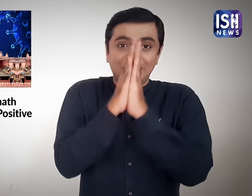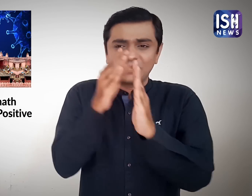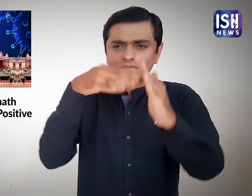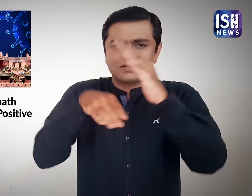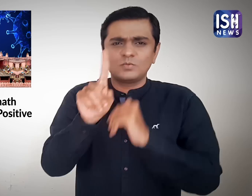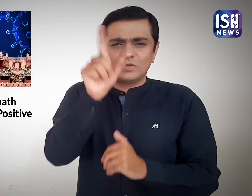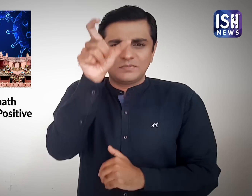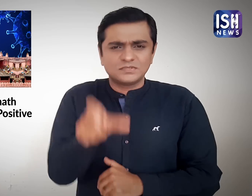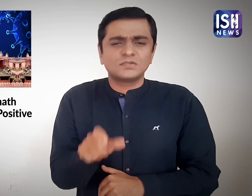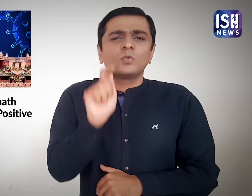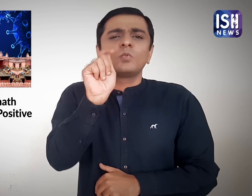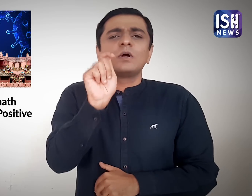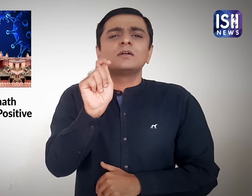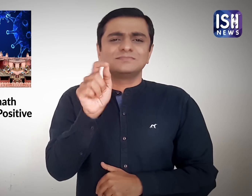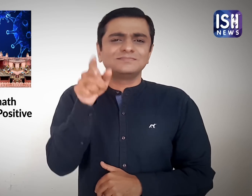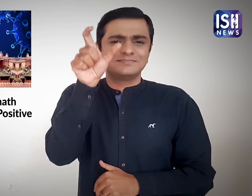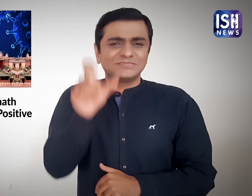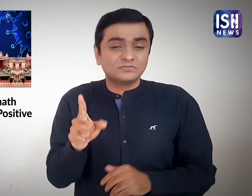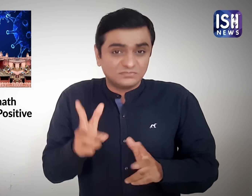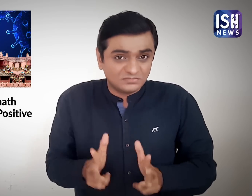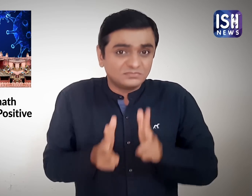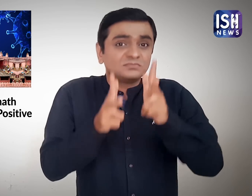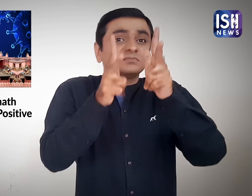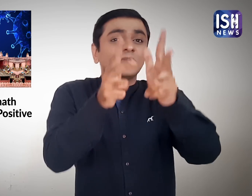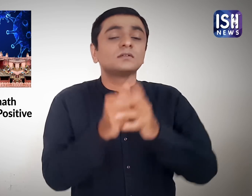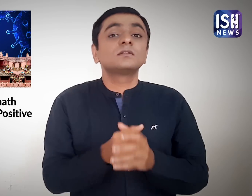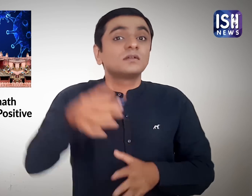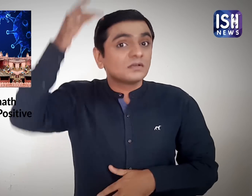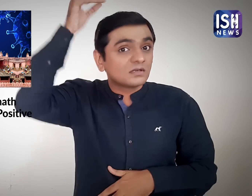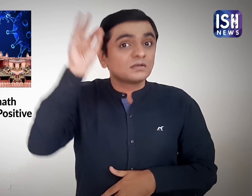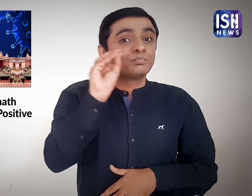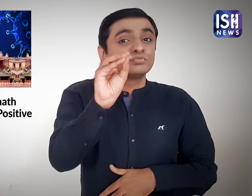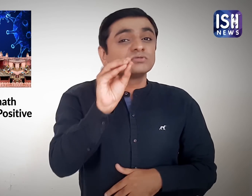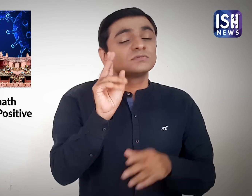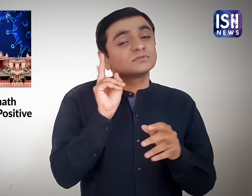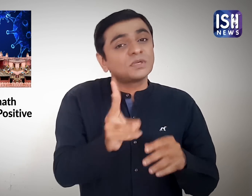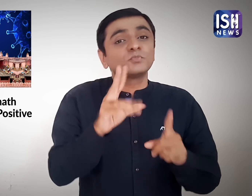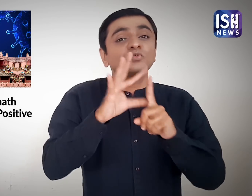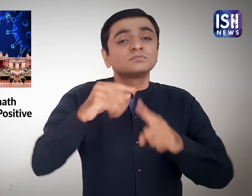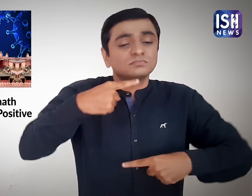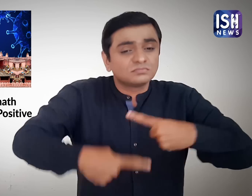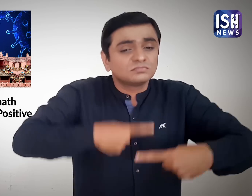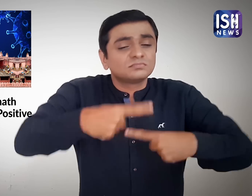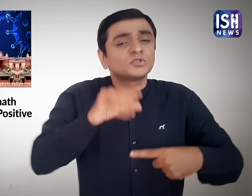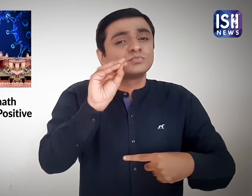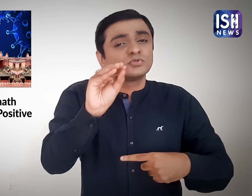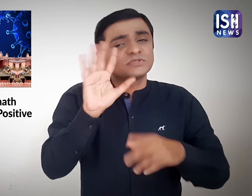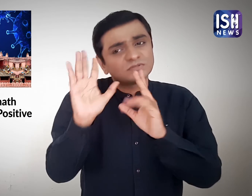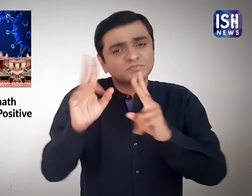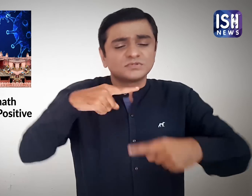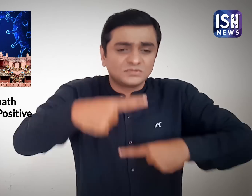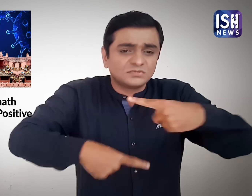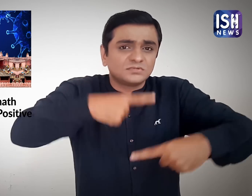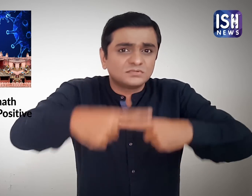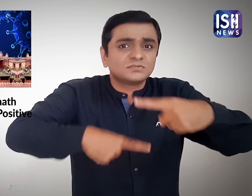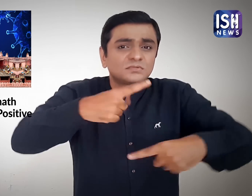One of the servitors said, “The priests are performing the rituals regularly.